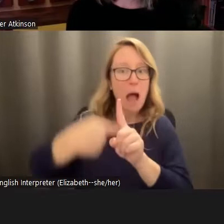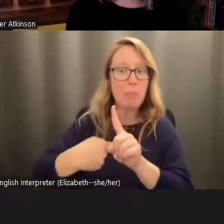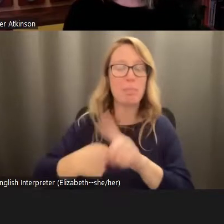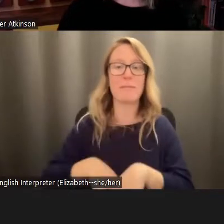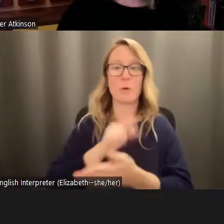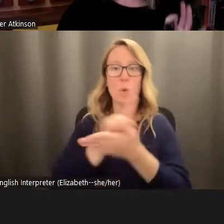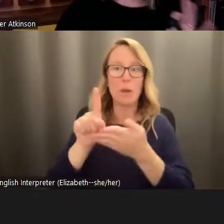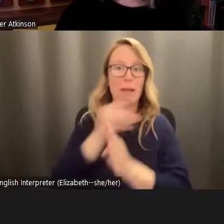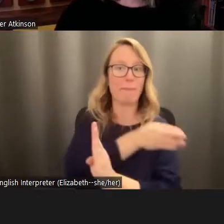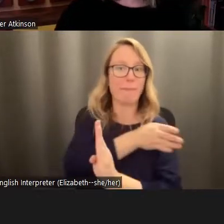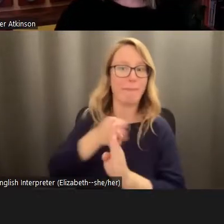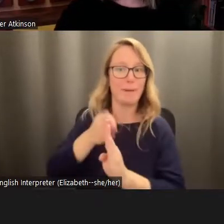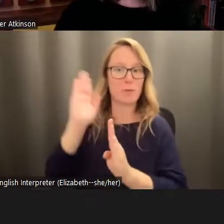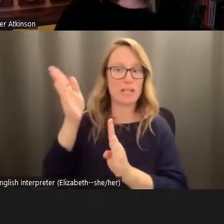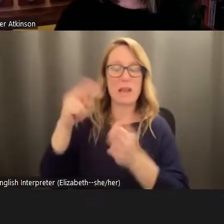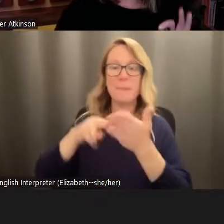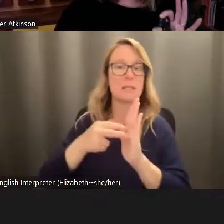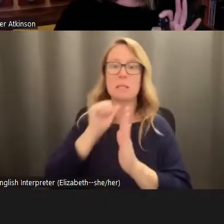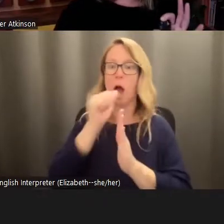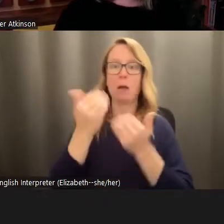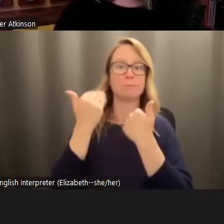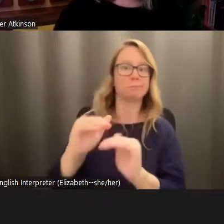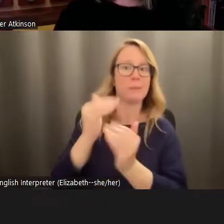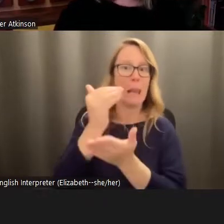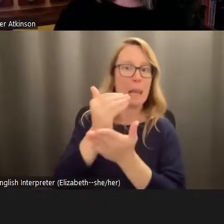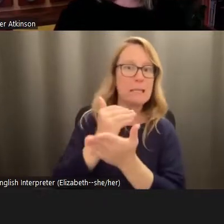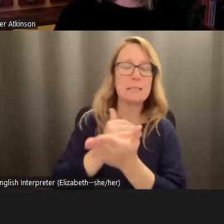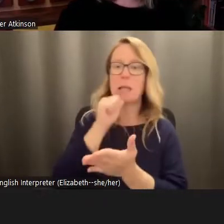presentation. So this is not an exhaustive or definitive list. I